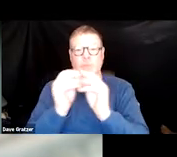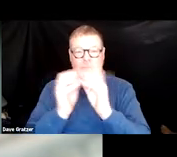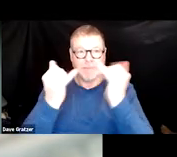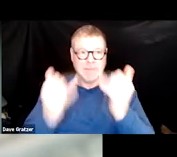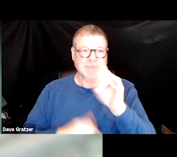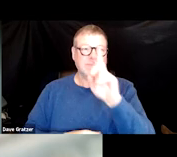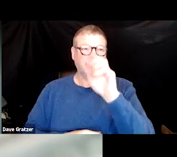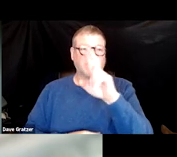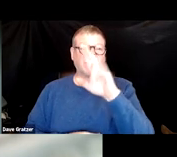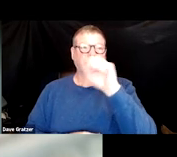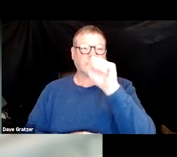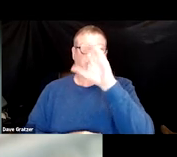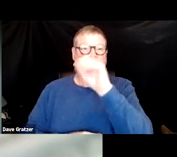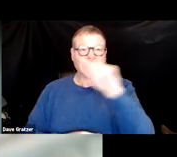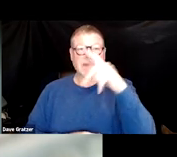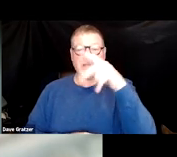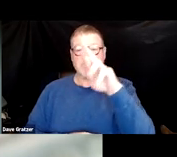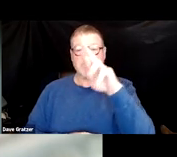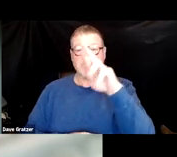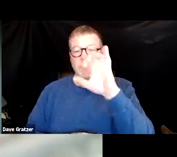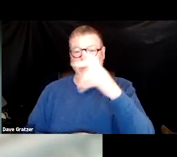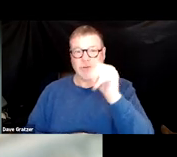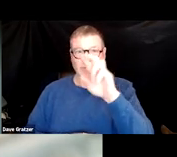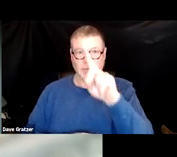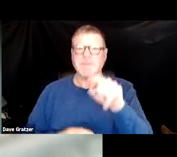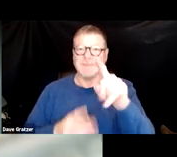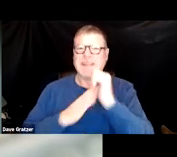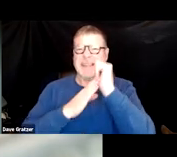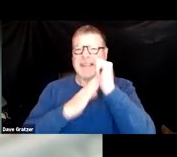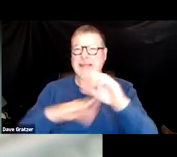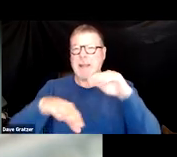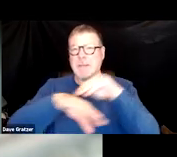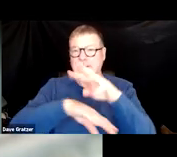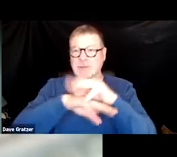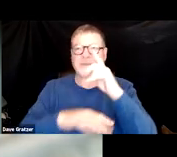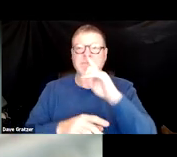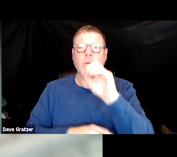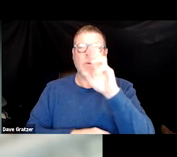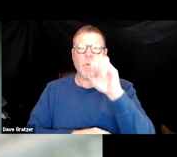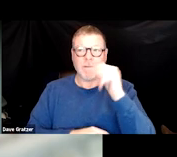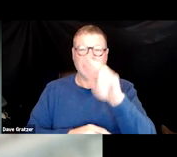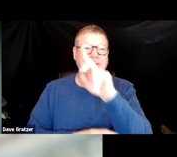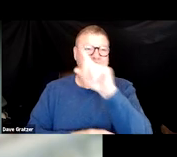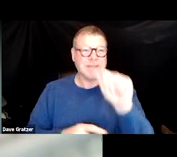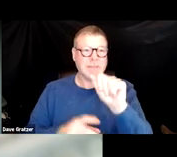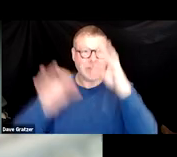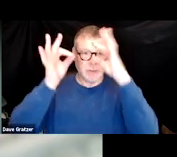Dr. Scott Pritchard who is the Lead Medical Consultant with the Oregon Disability Determination Services